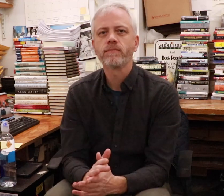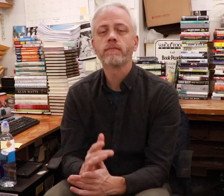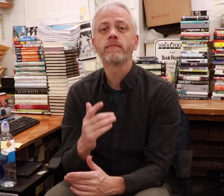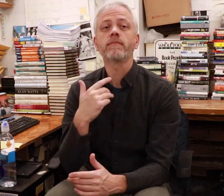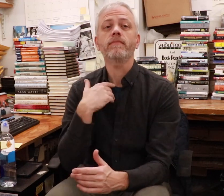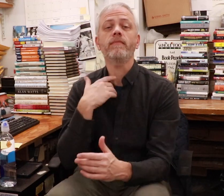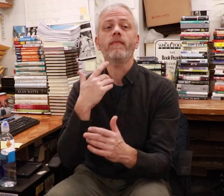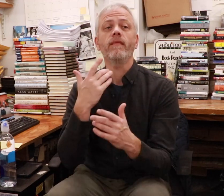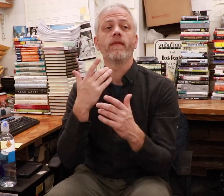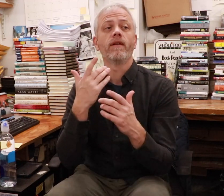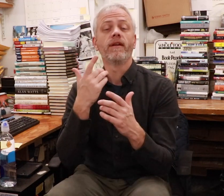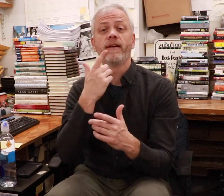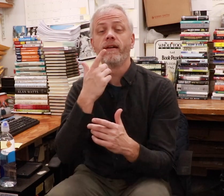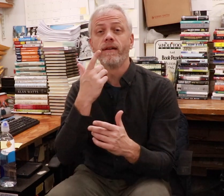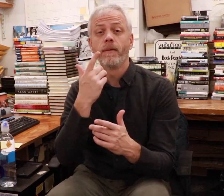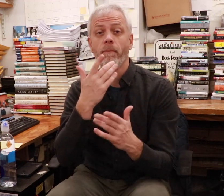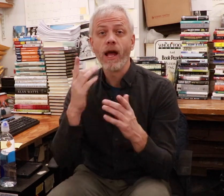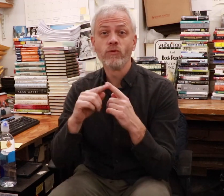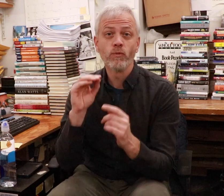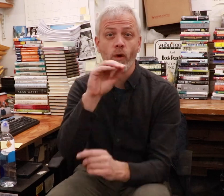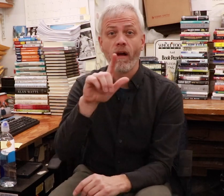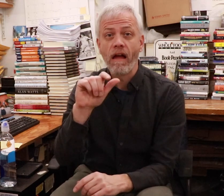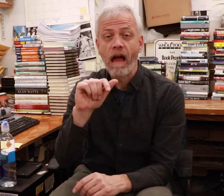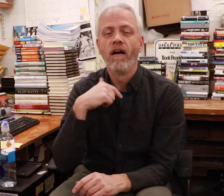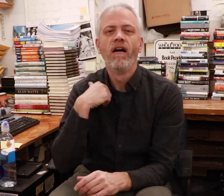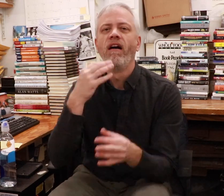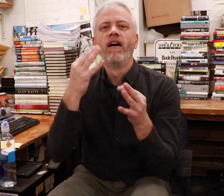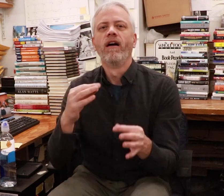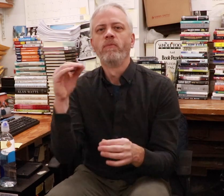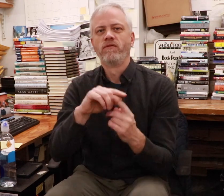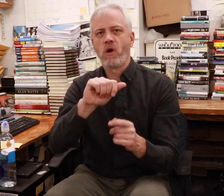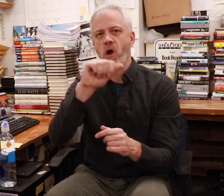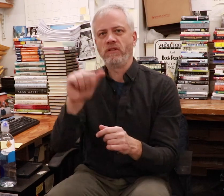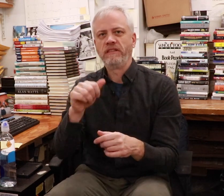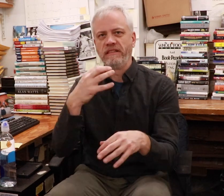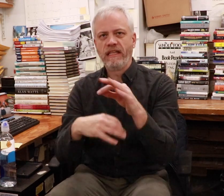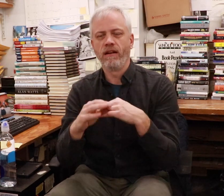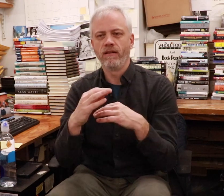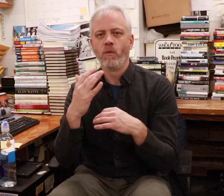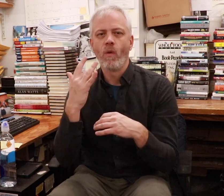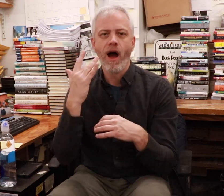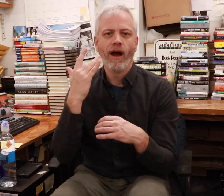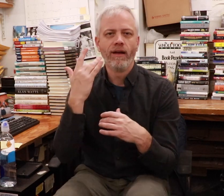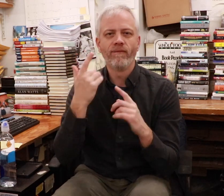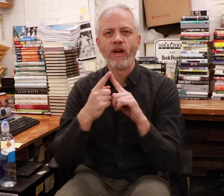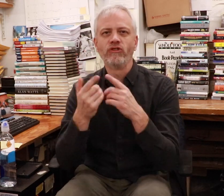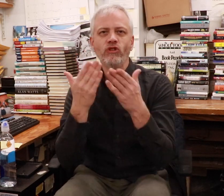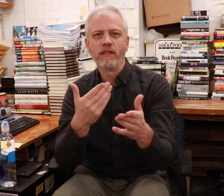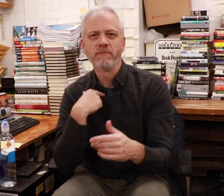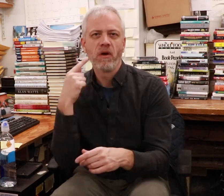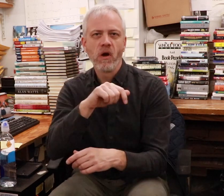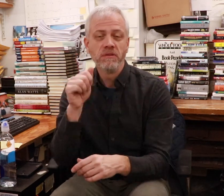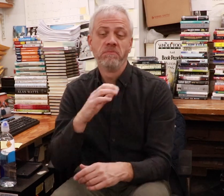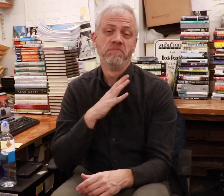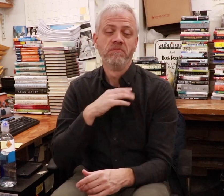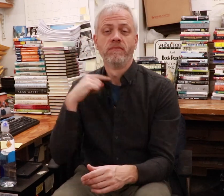I planned on moving to Los Angeles but then decided to move to Austin instead based on my friends’ suggestion.